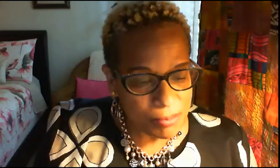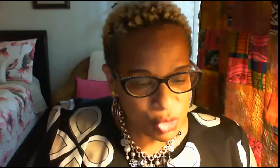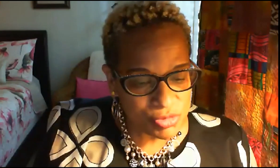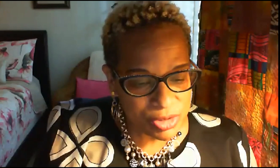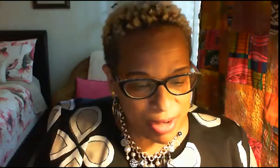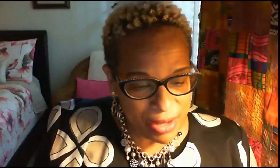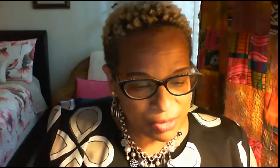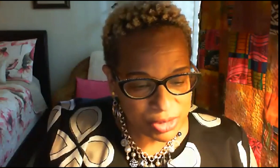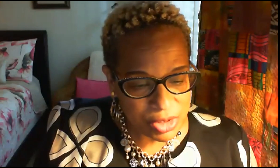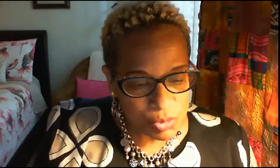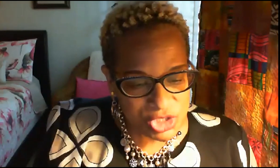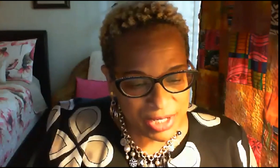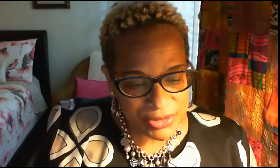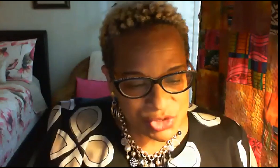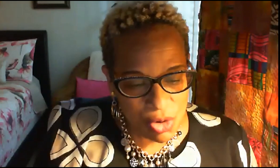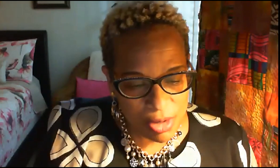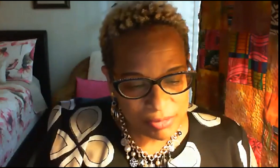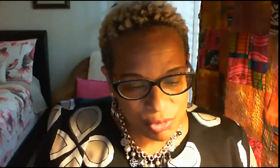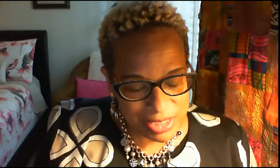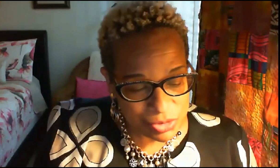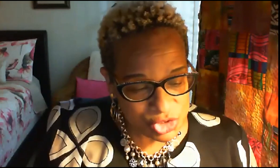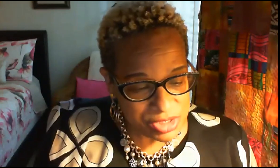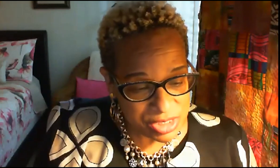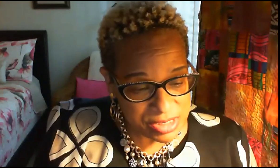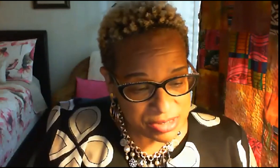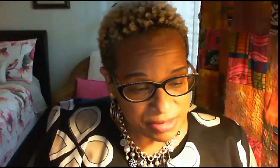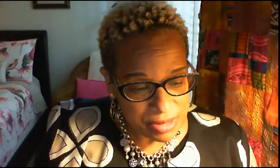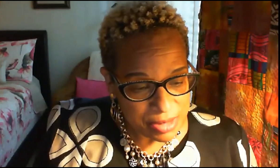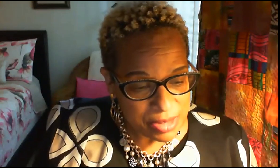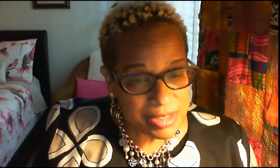move the crowd which airs on radio justice